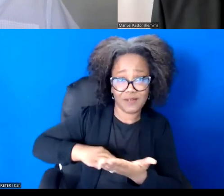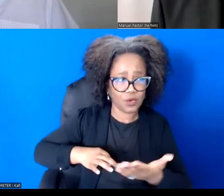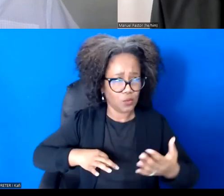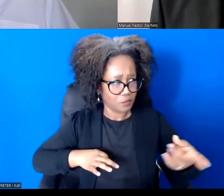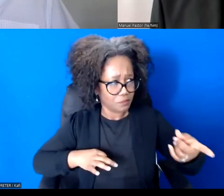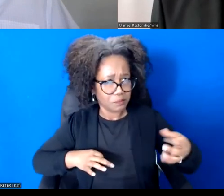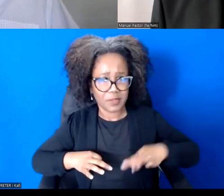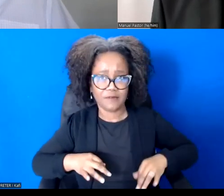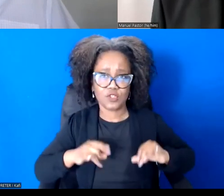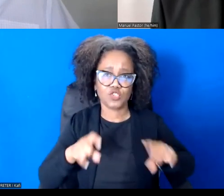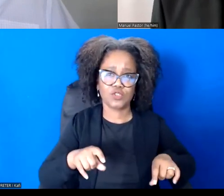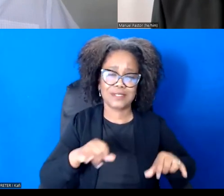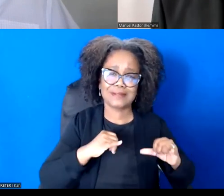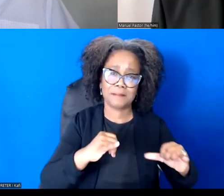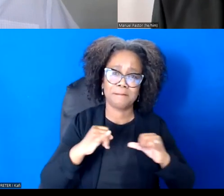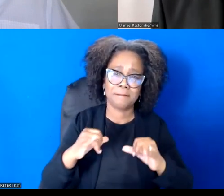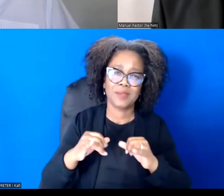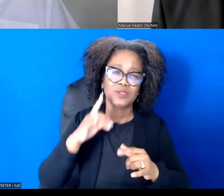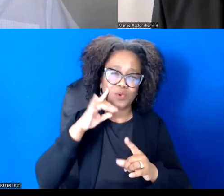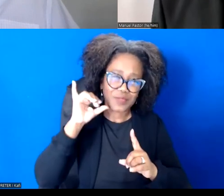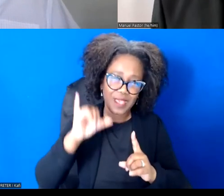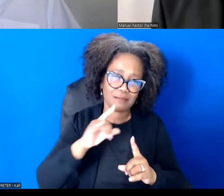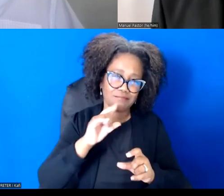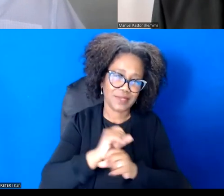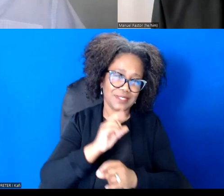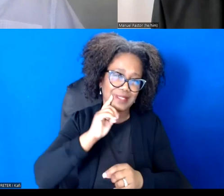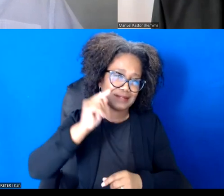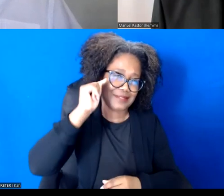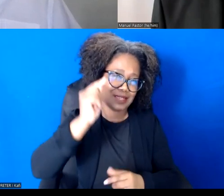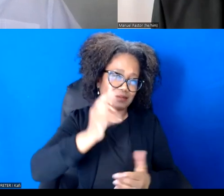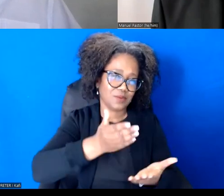work that you and Occupy have been doing. Thank you.